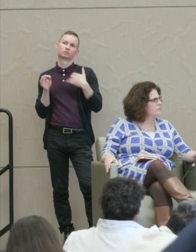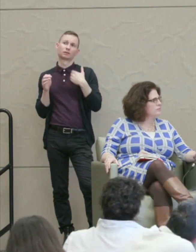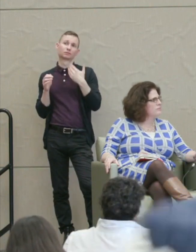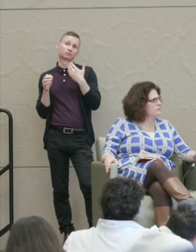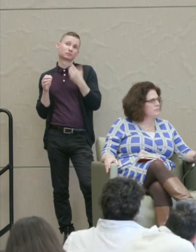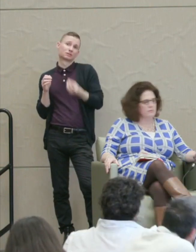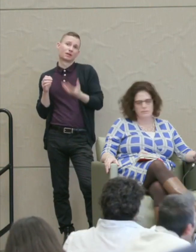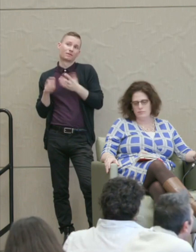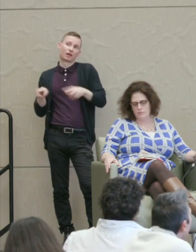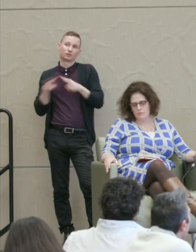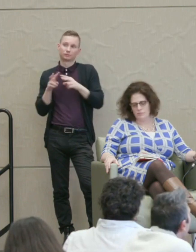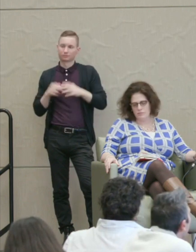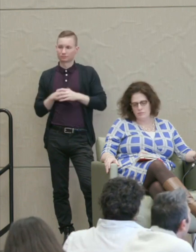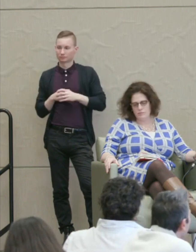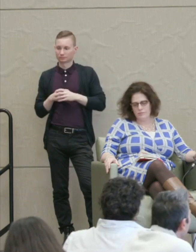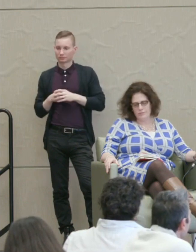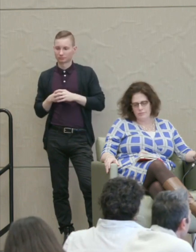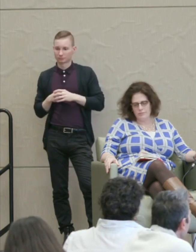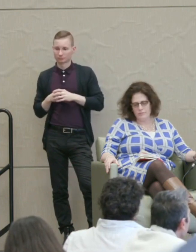Yeah. Susan Poser: Thank you.